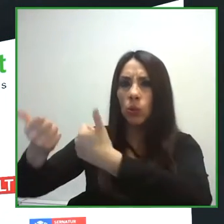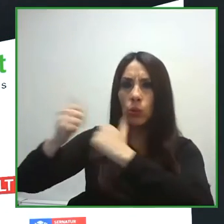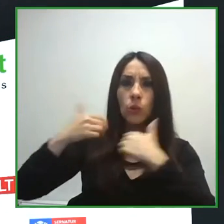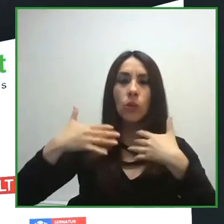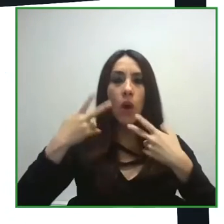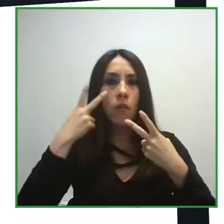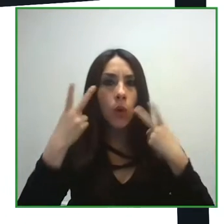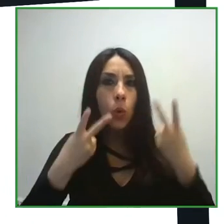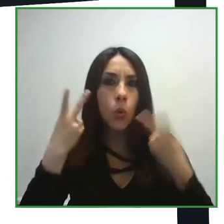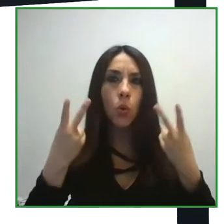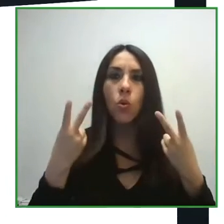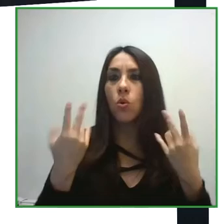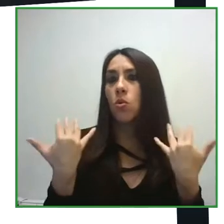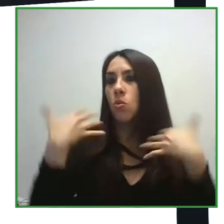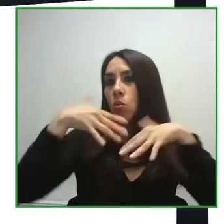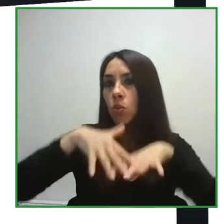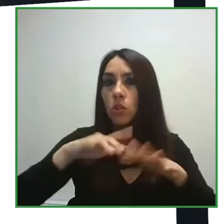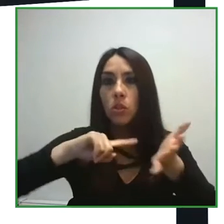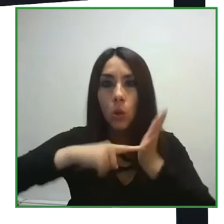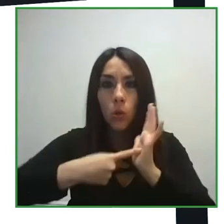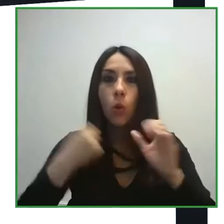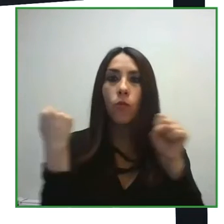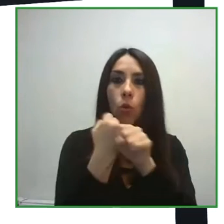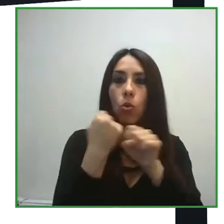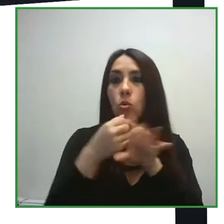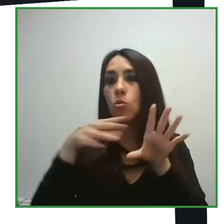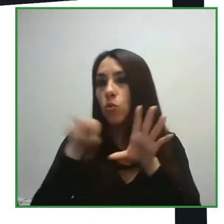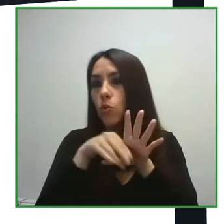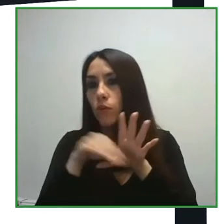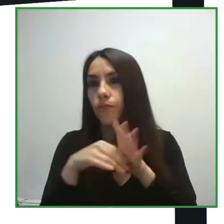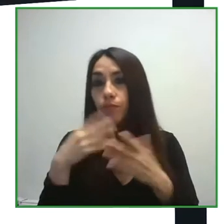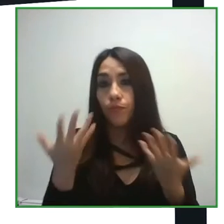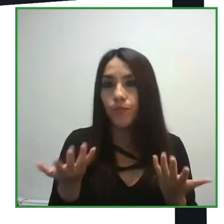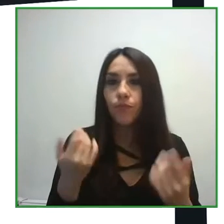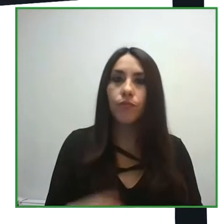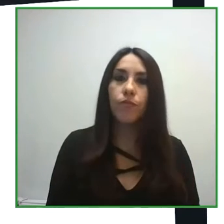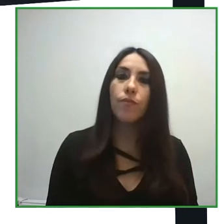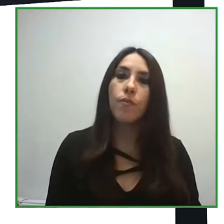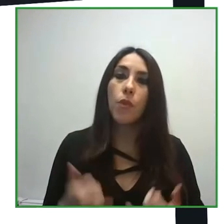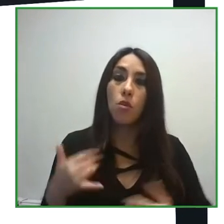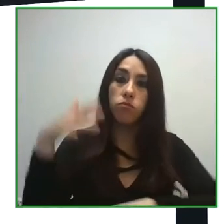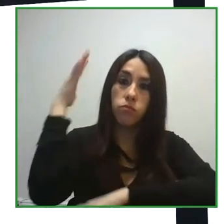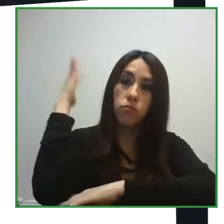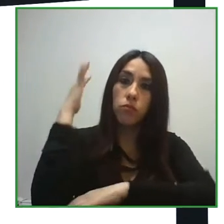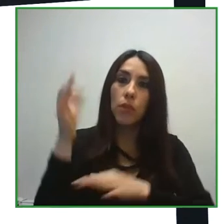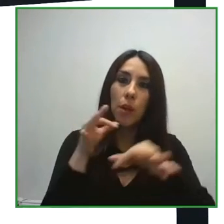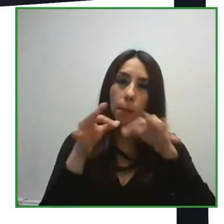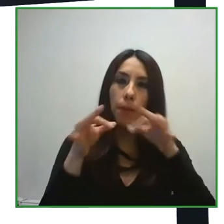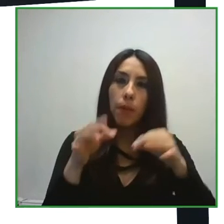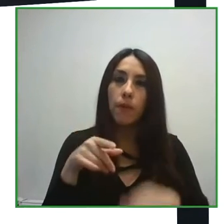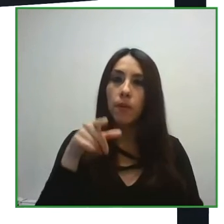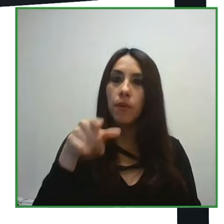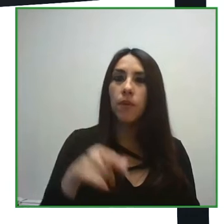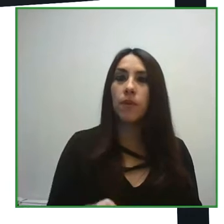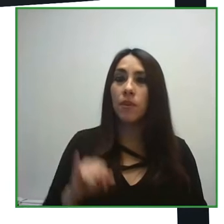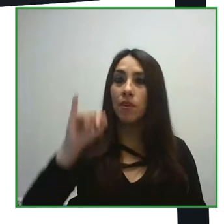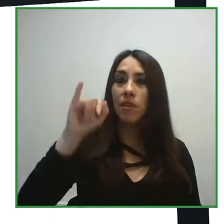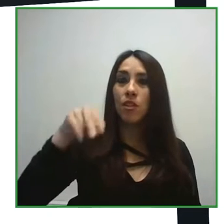and the challenges they face. That's right, Maria Ignacia. This session will be moderated by Ingrid Rojas,